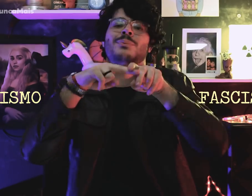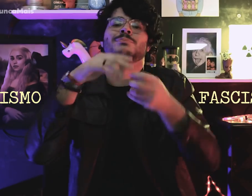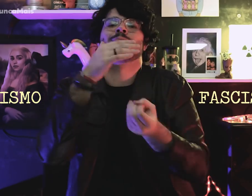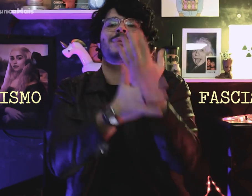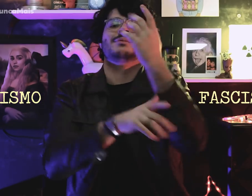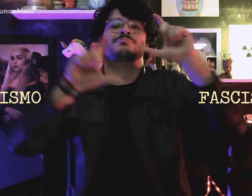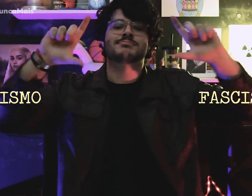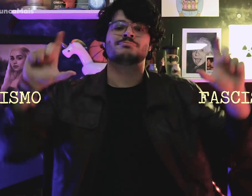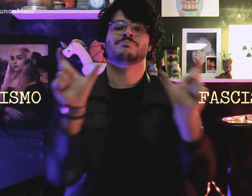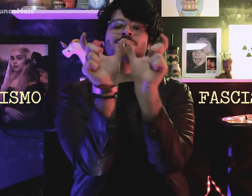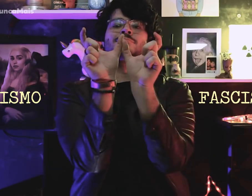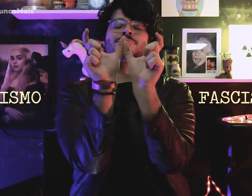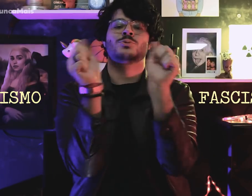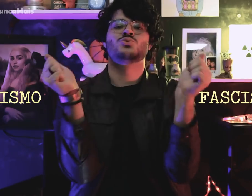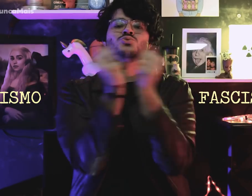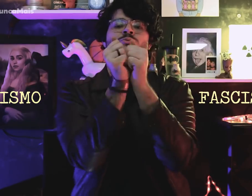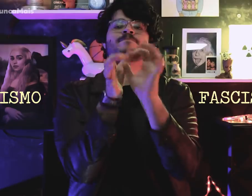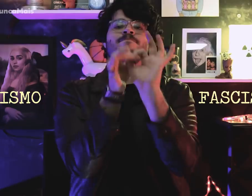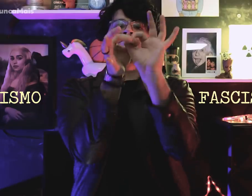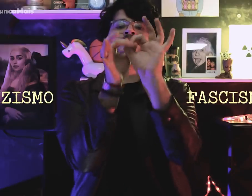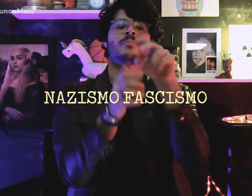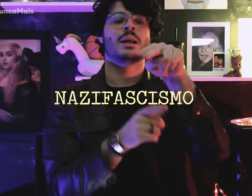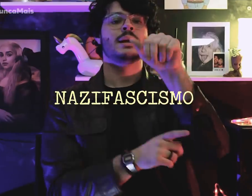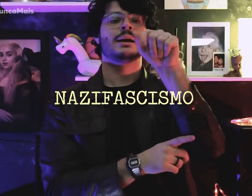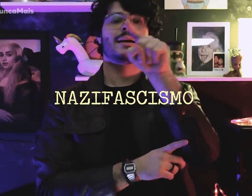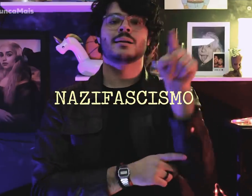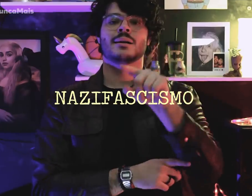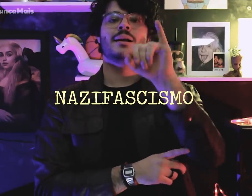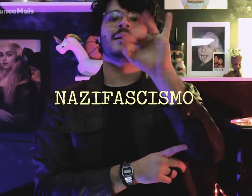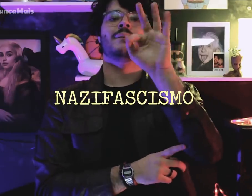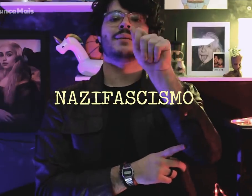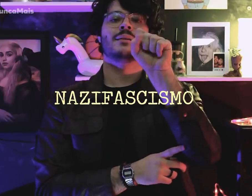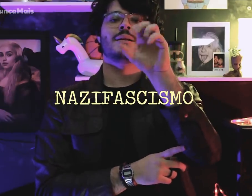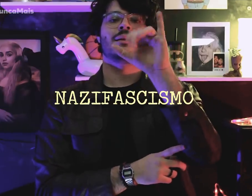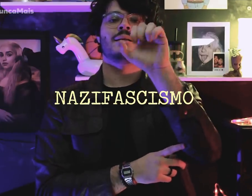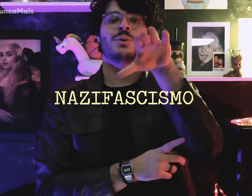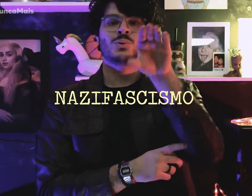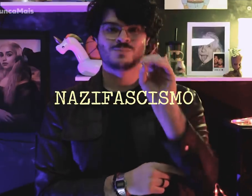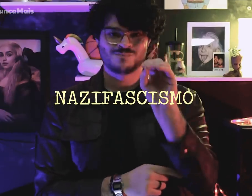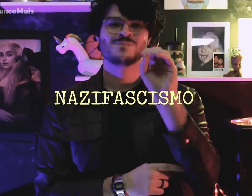so there is the term "Nazifascism".